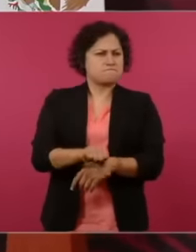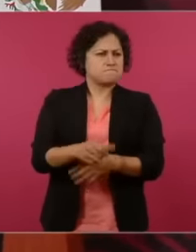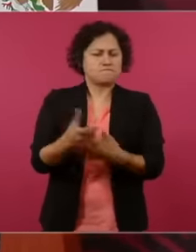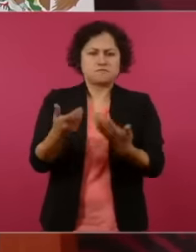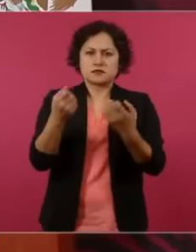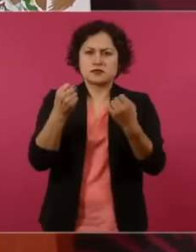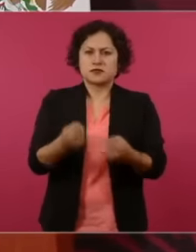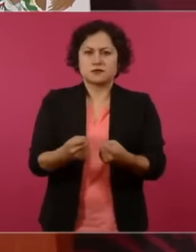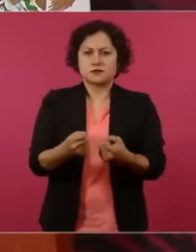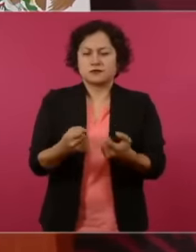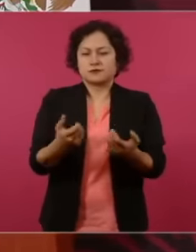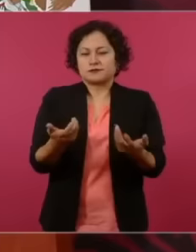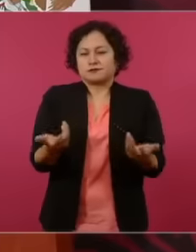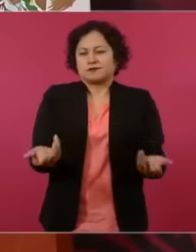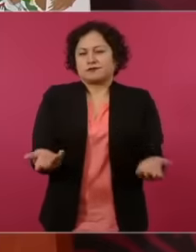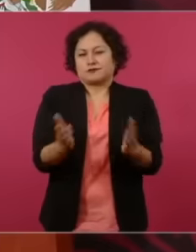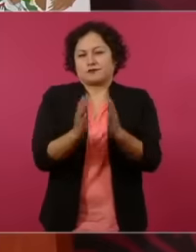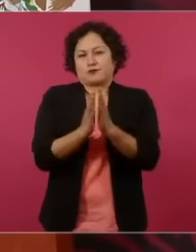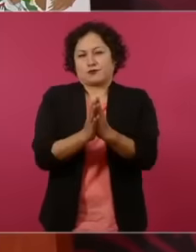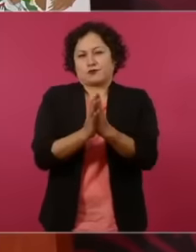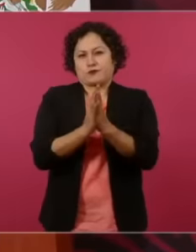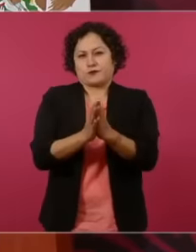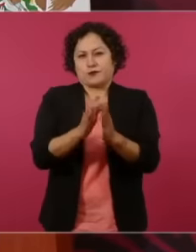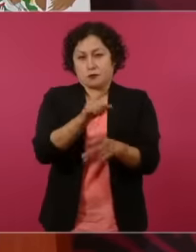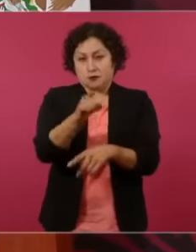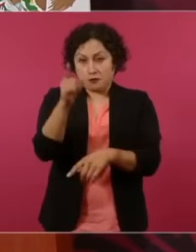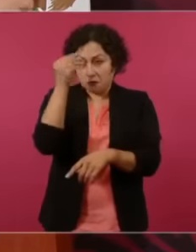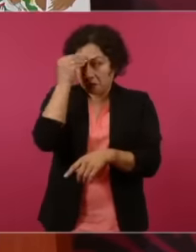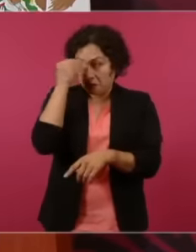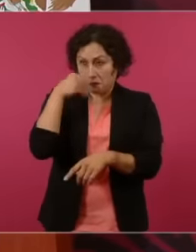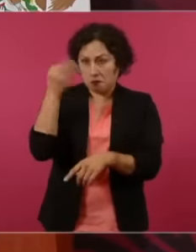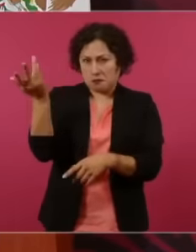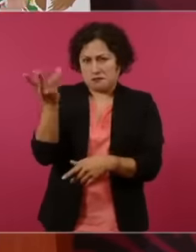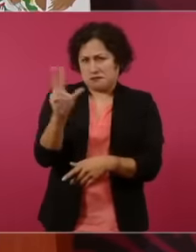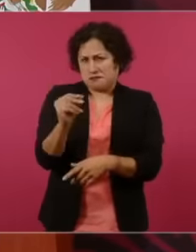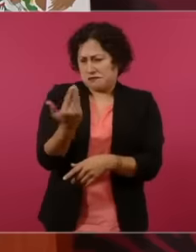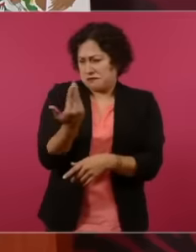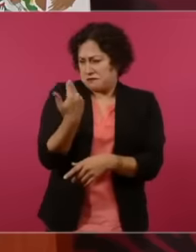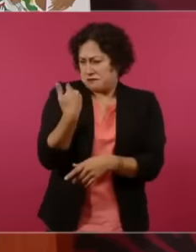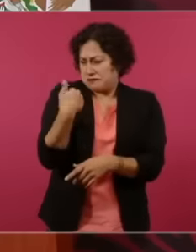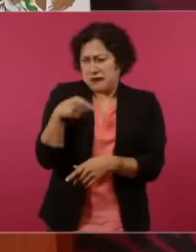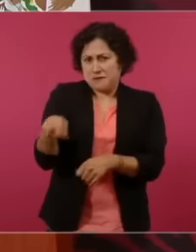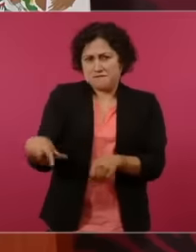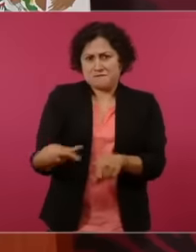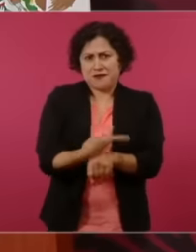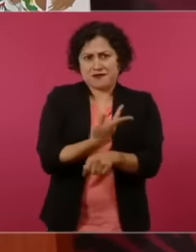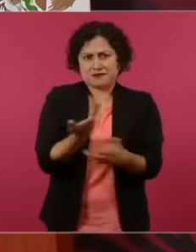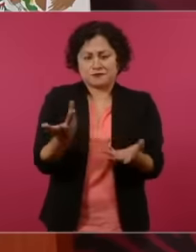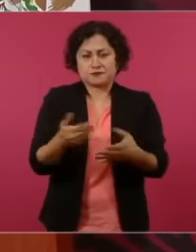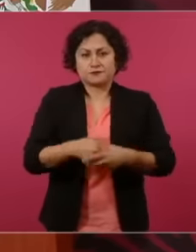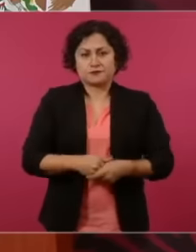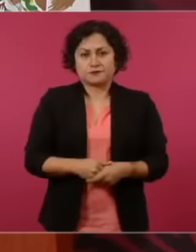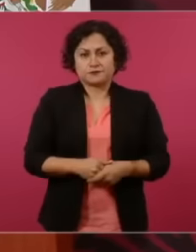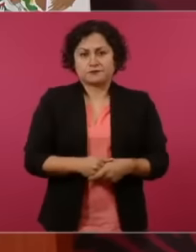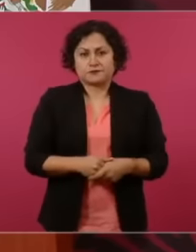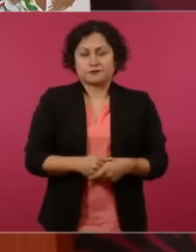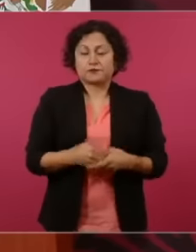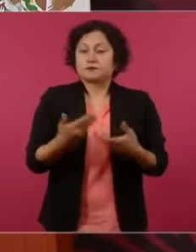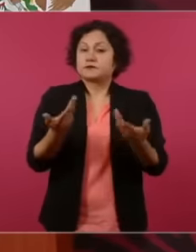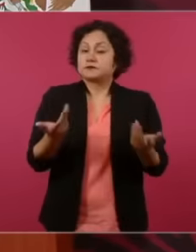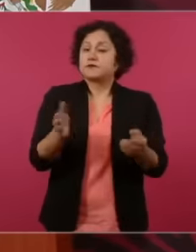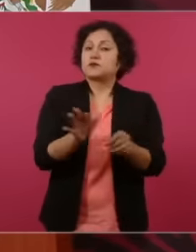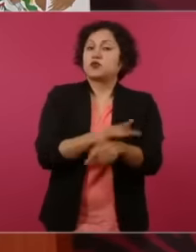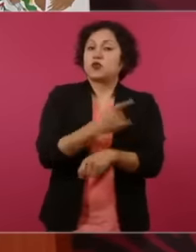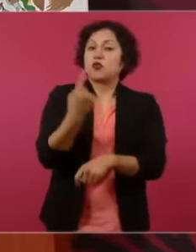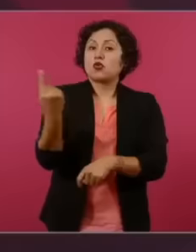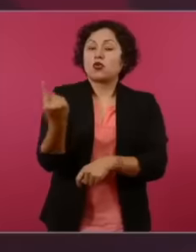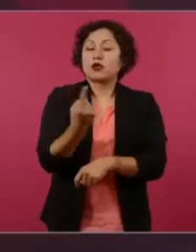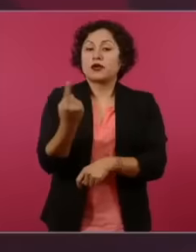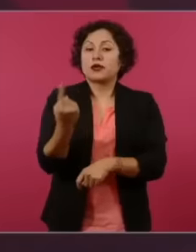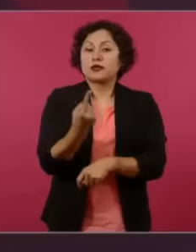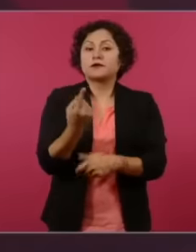to suffer from amnesia, this just happened Well, the Medes are black people and eh, they created this whole